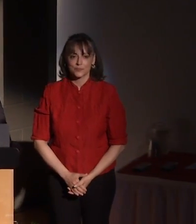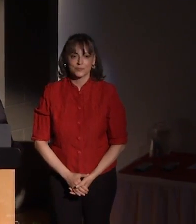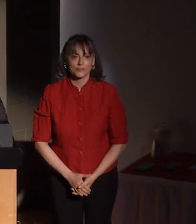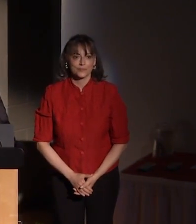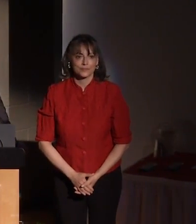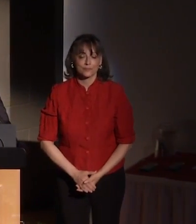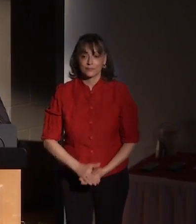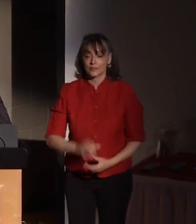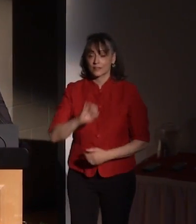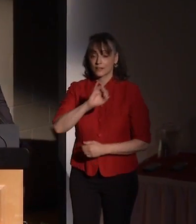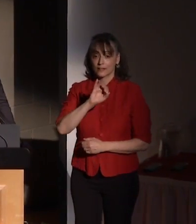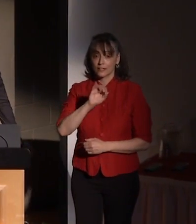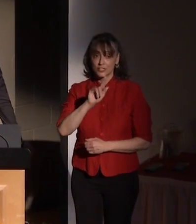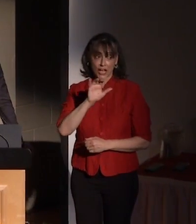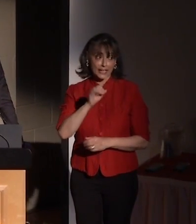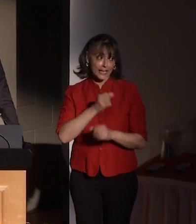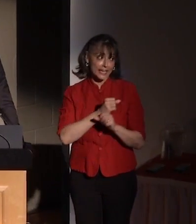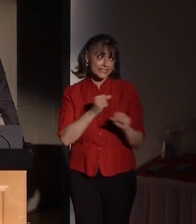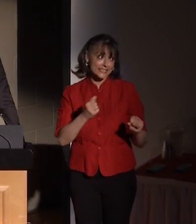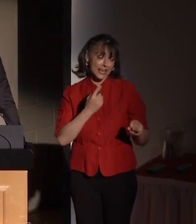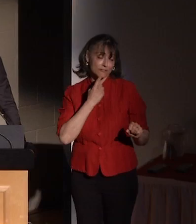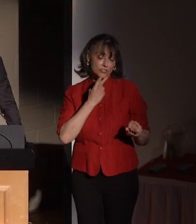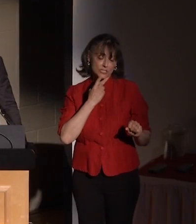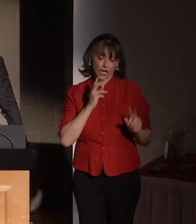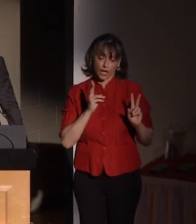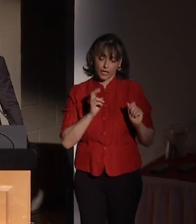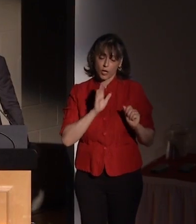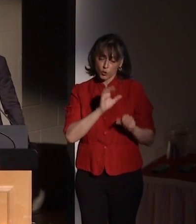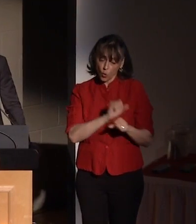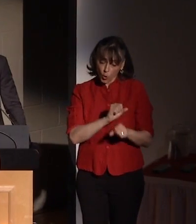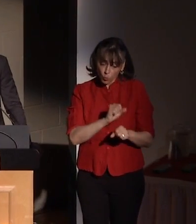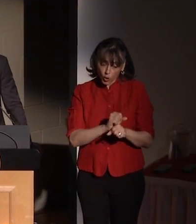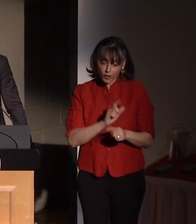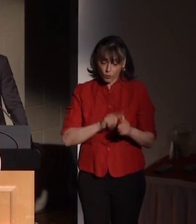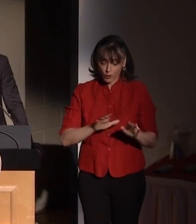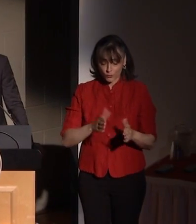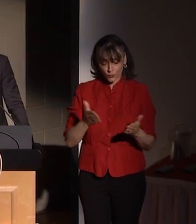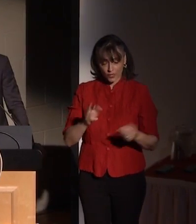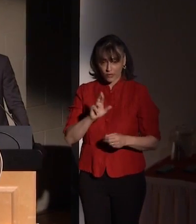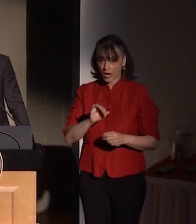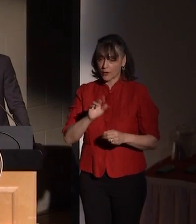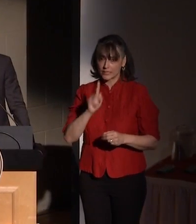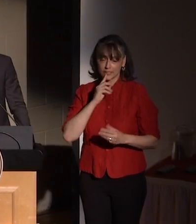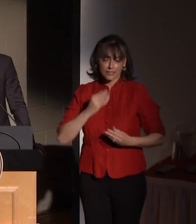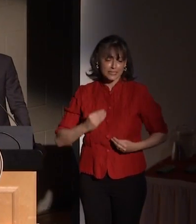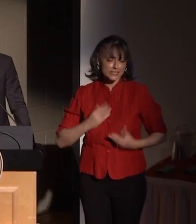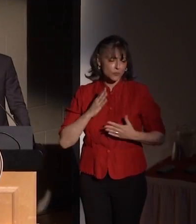Jacki, it's safe to say that your work and the work that you do here at RIT is an inspiration for all of us.